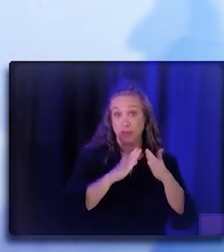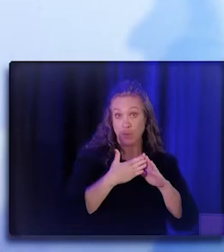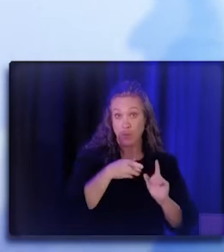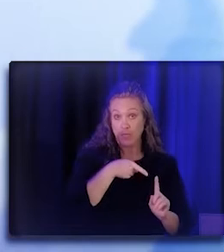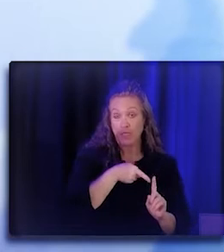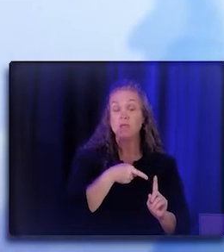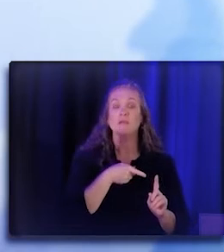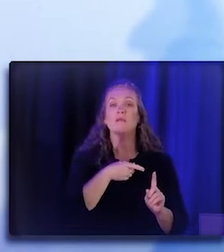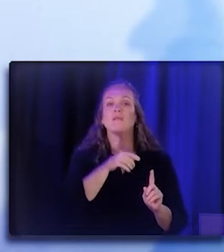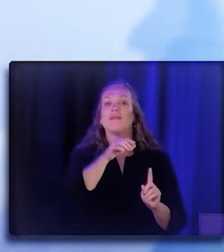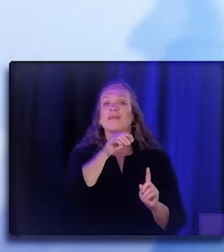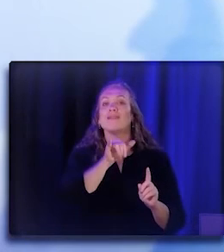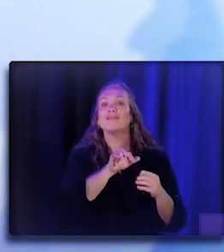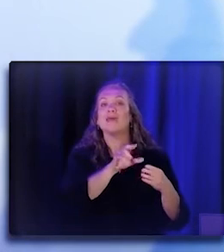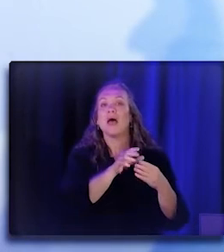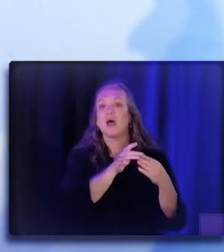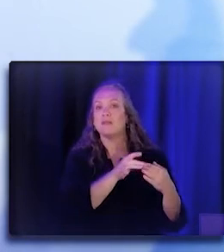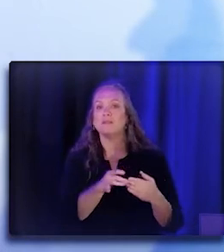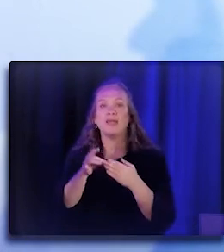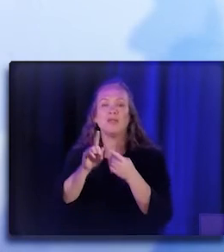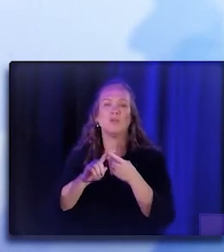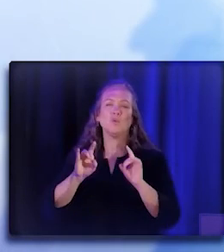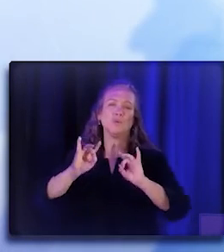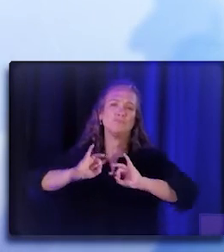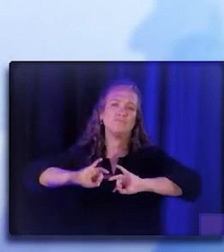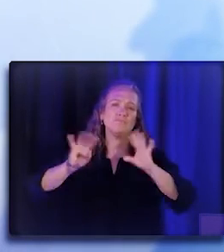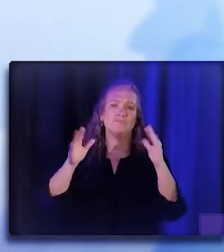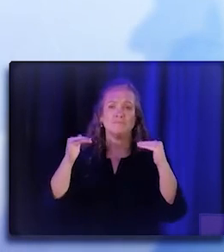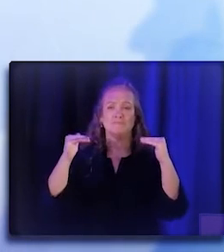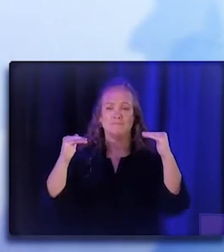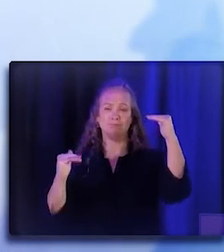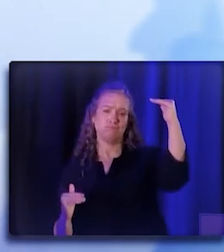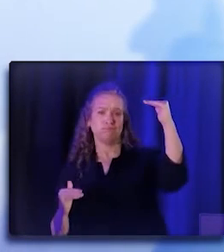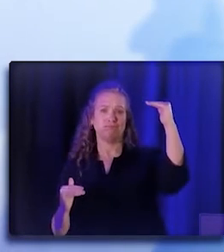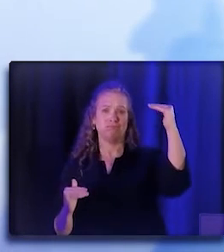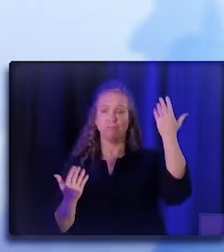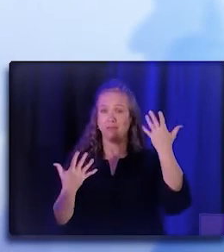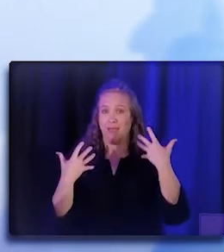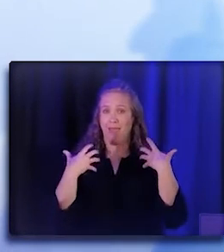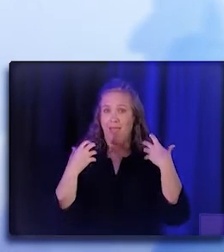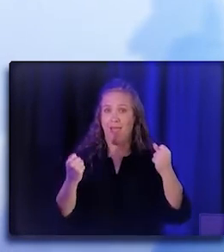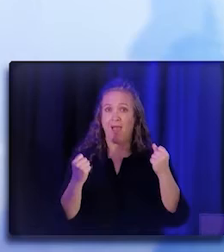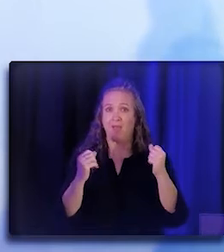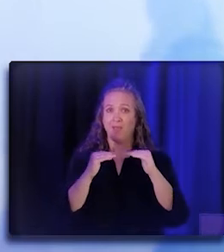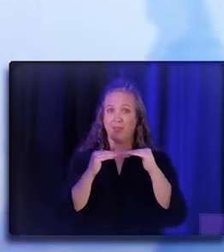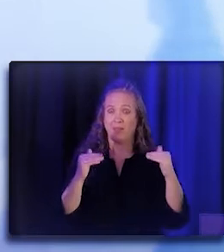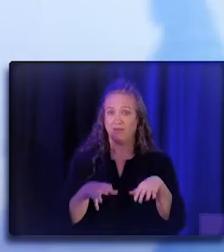that's resulted in tremendous health disparities throughout the Medi-Cal, throughout California,